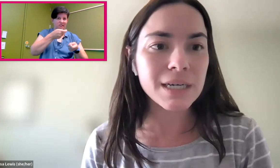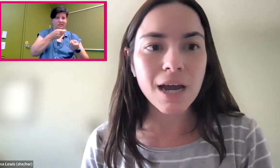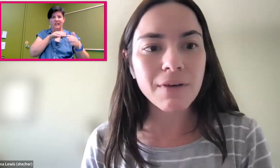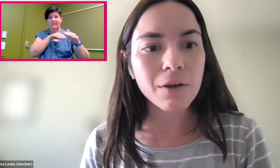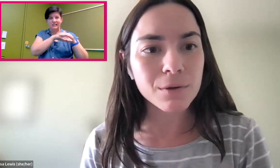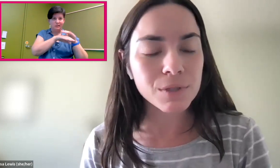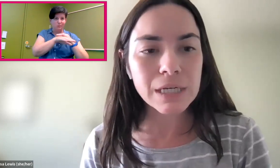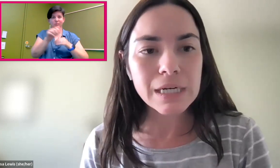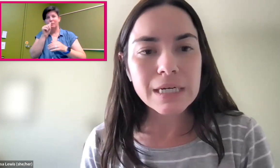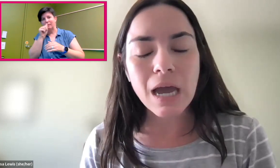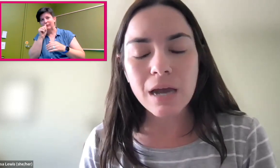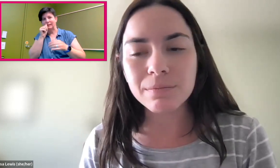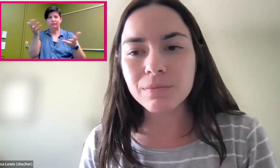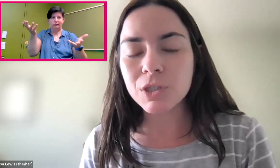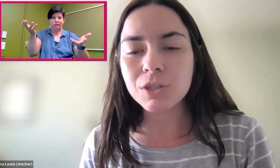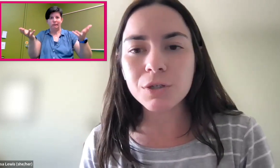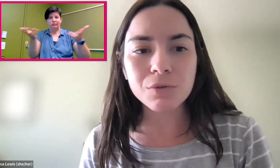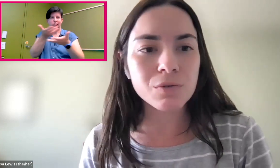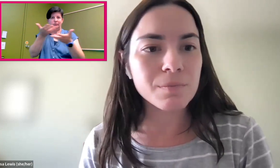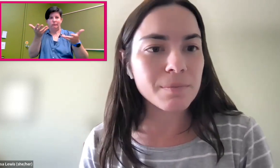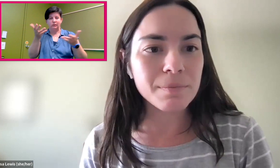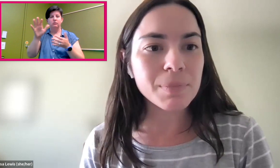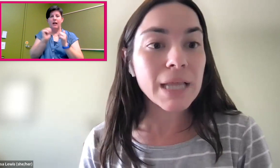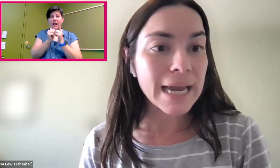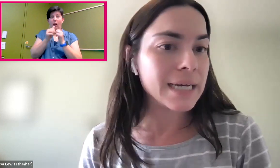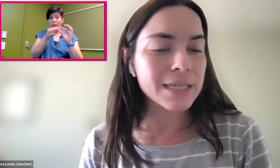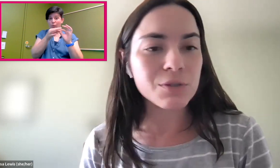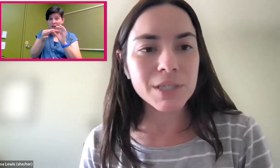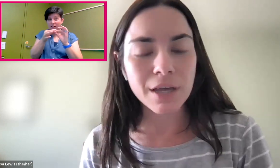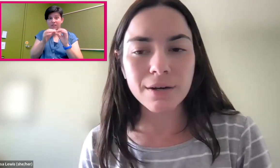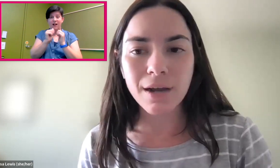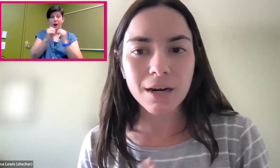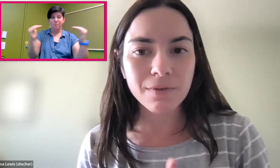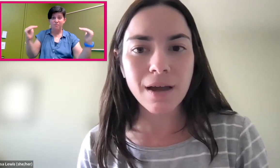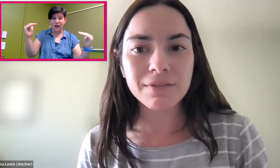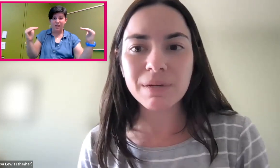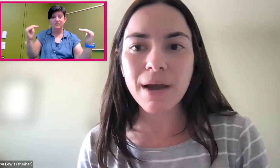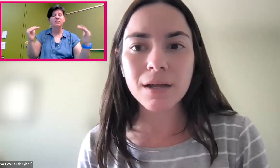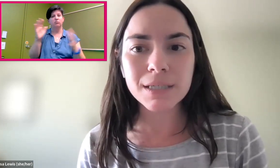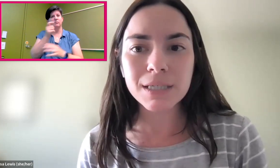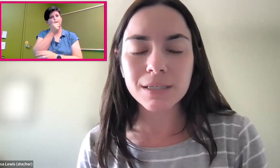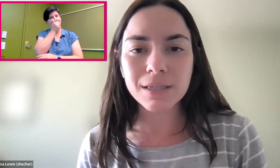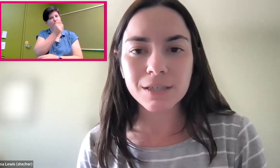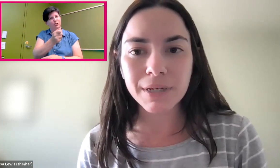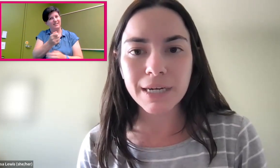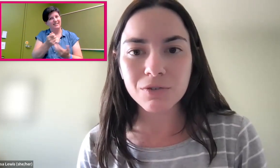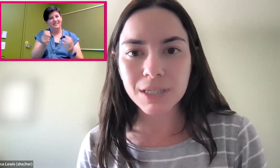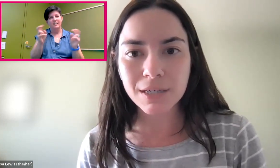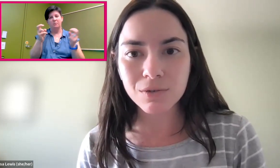and how those two play into each other and kind of have to be balanced is really interesting.